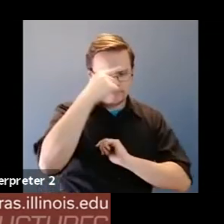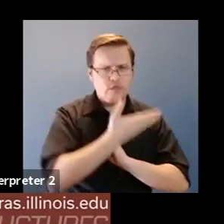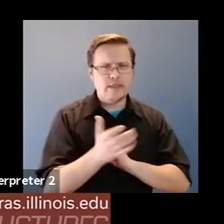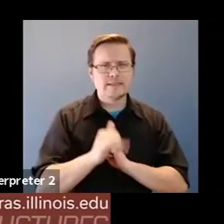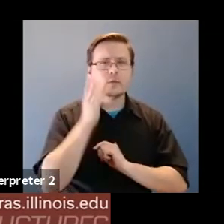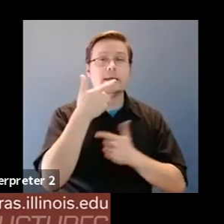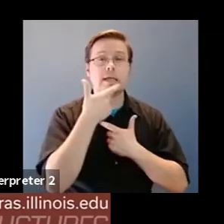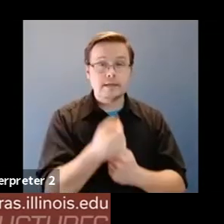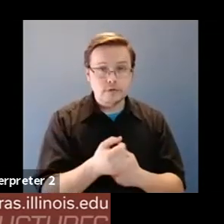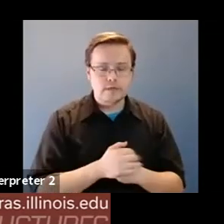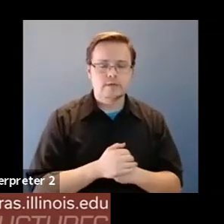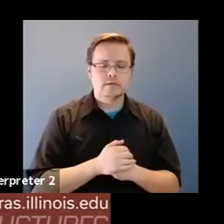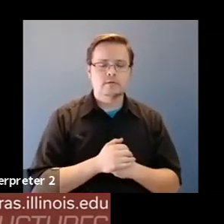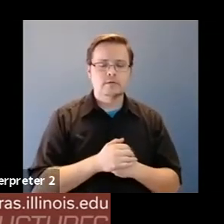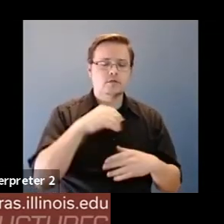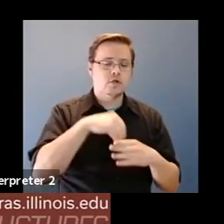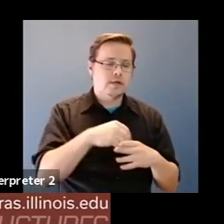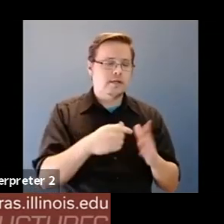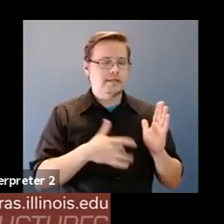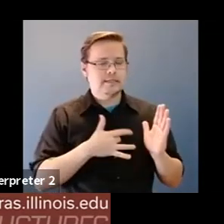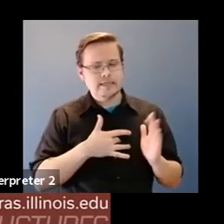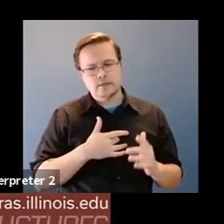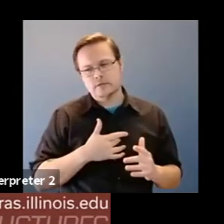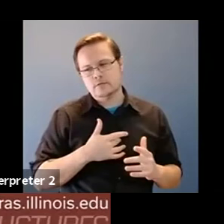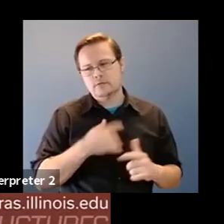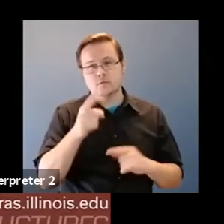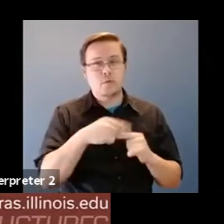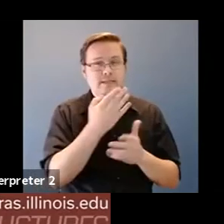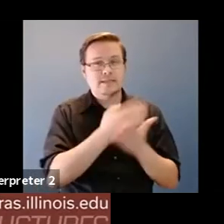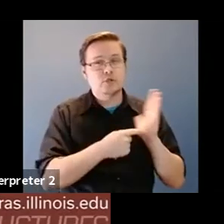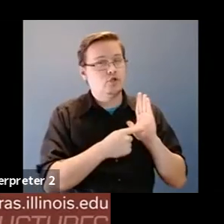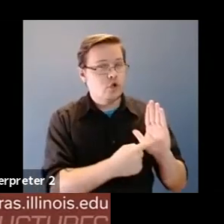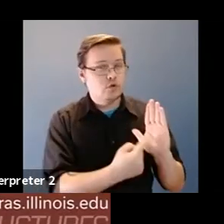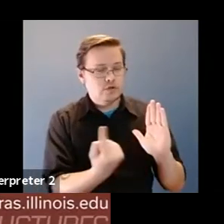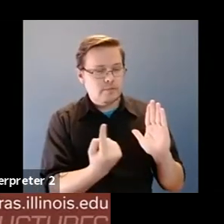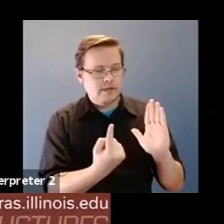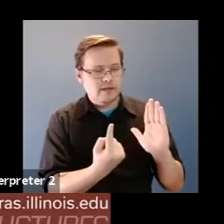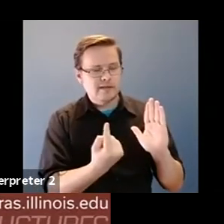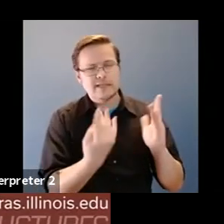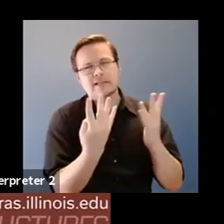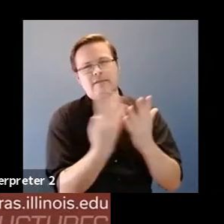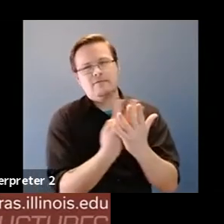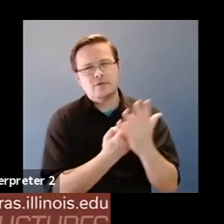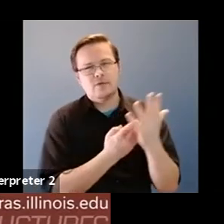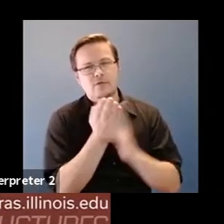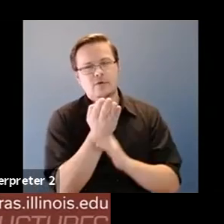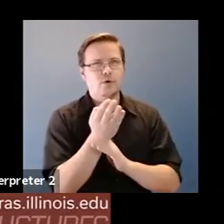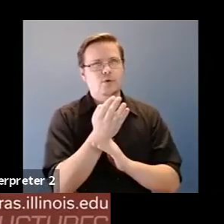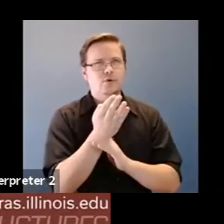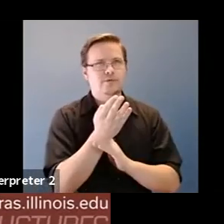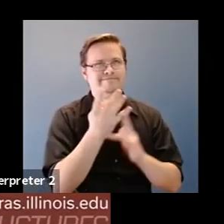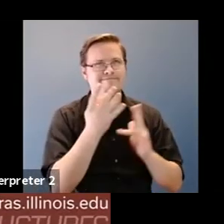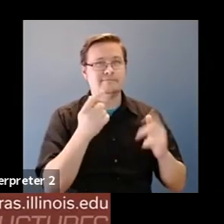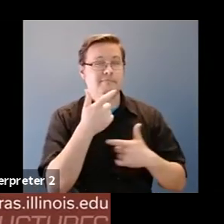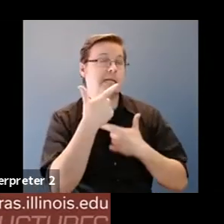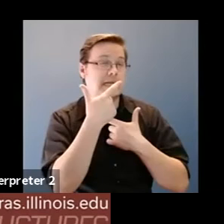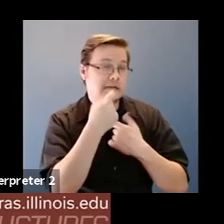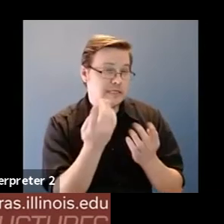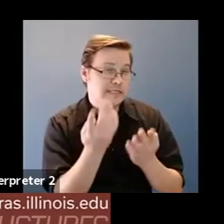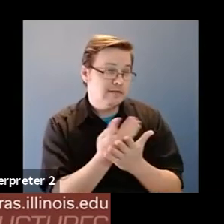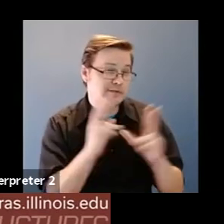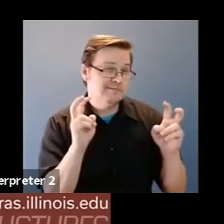Martin Wattenberg: And so, in a sense, what you see if someone is showing you something is it's almost filtered through this interesting this filter and that could introduce all sorts of points of view subtly.